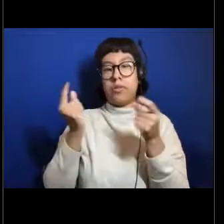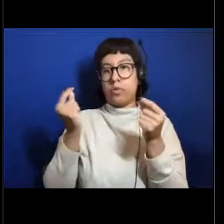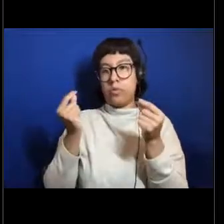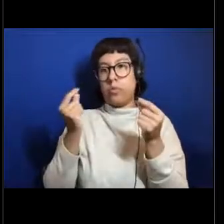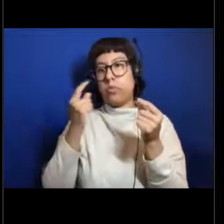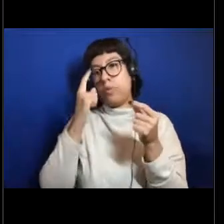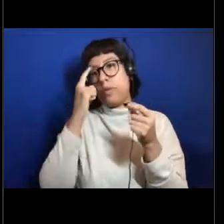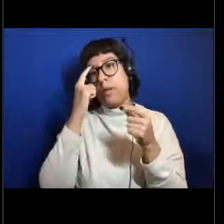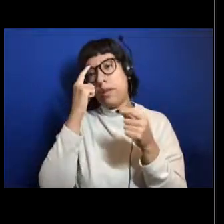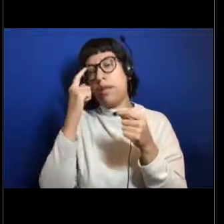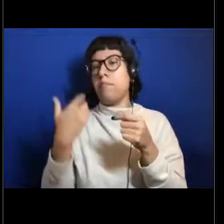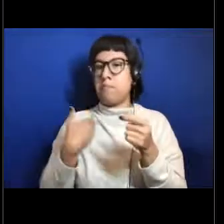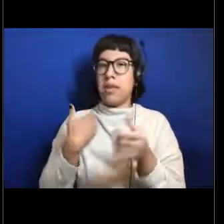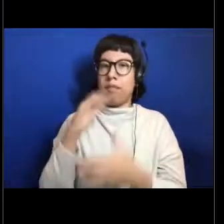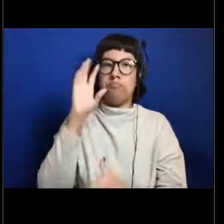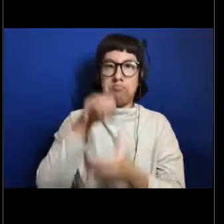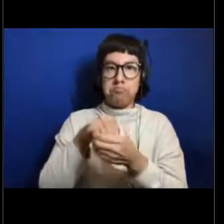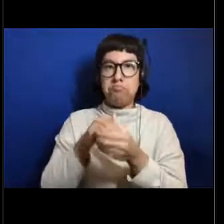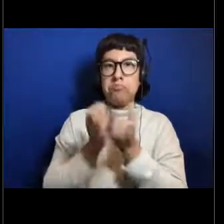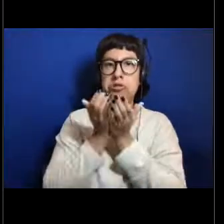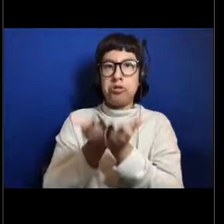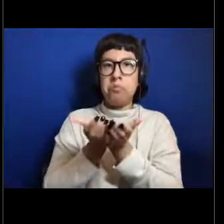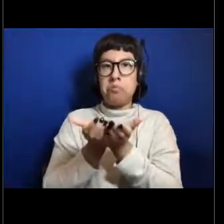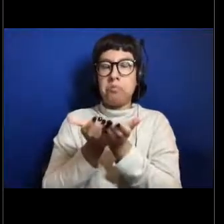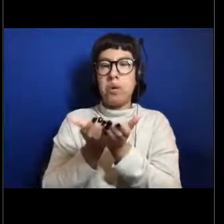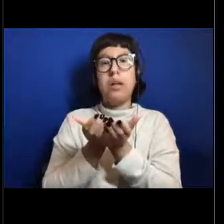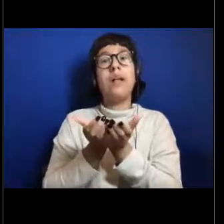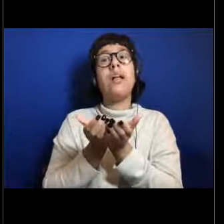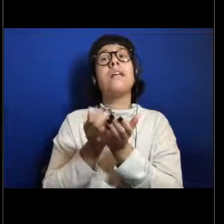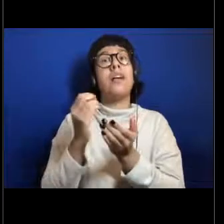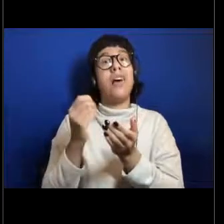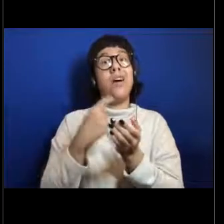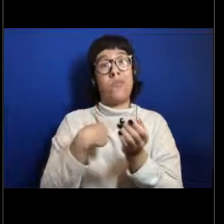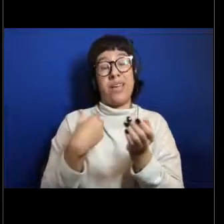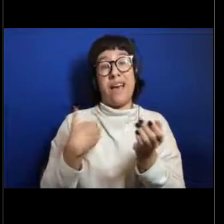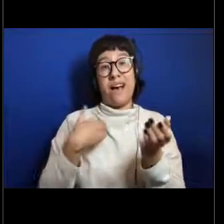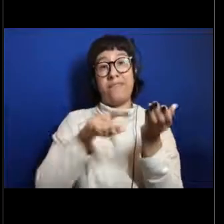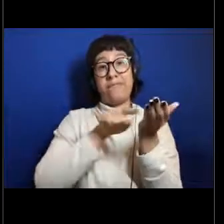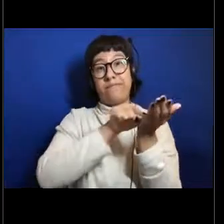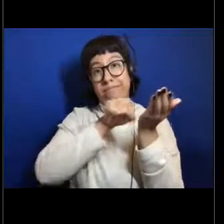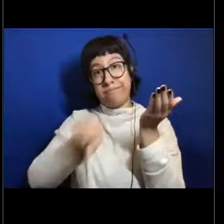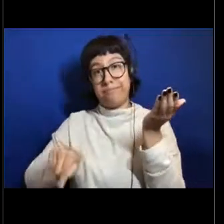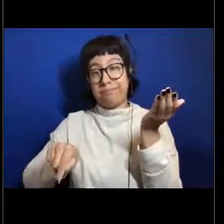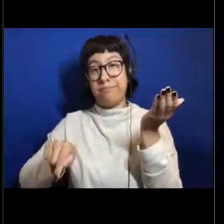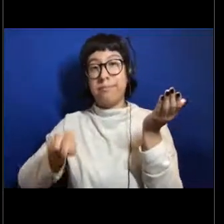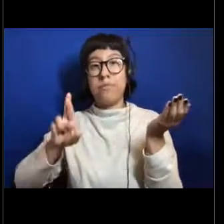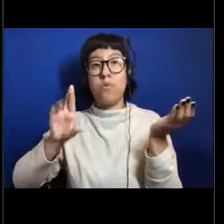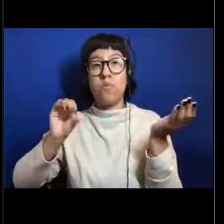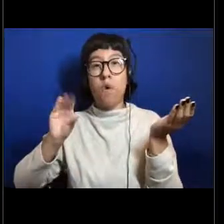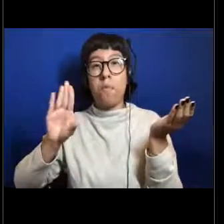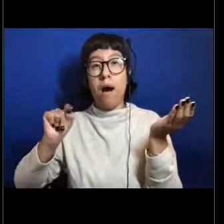on the ship and the ship is tethered to our robots that are down there and those vehicles are the ones that are exploring